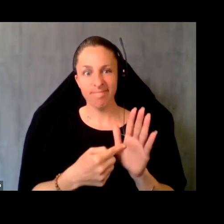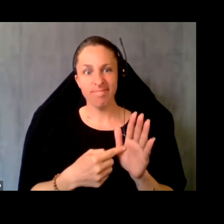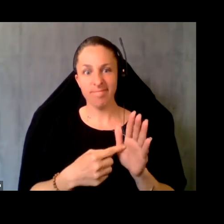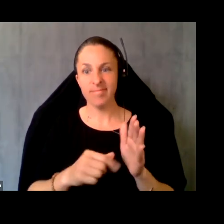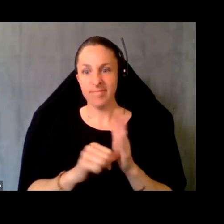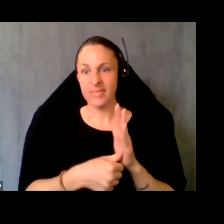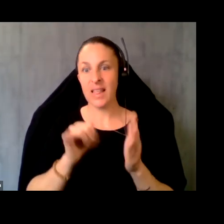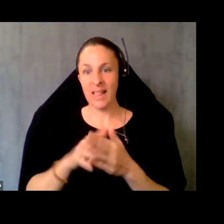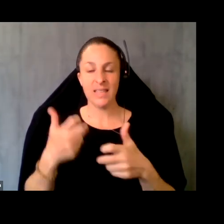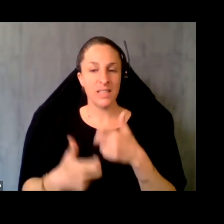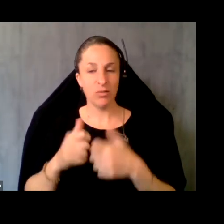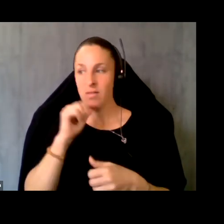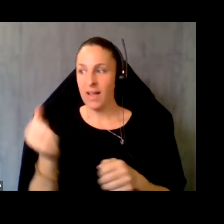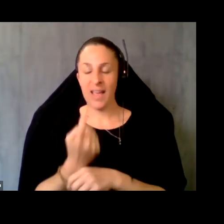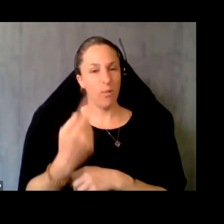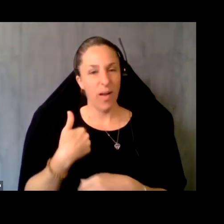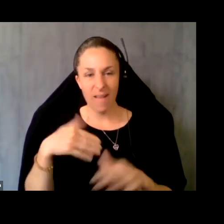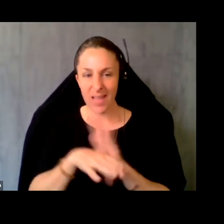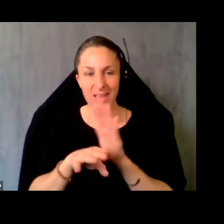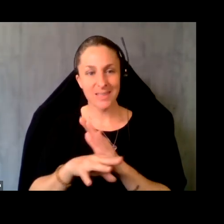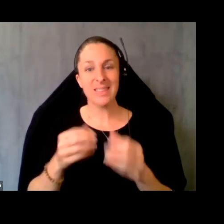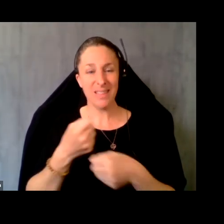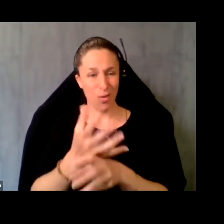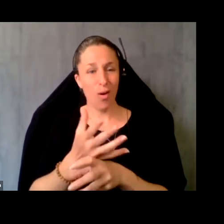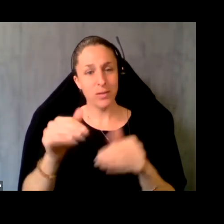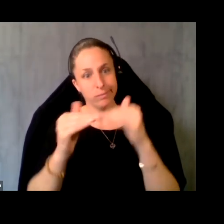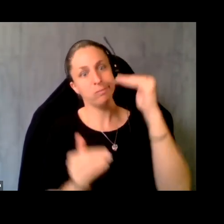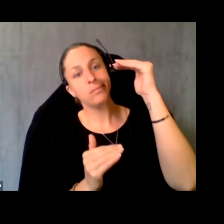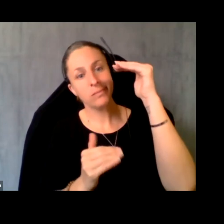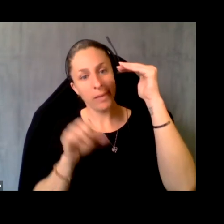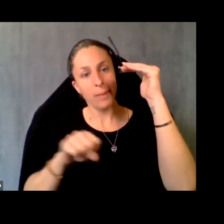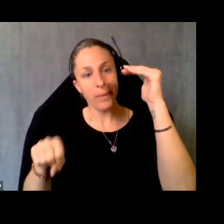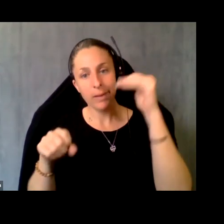to that, and that creates disparities and their ability to receive health services. Not everybody